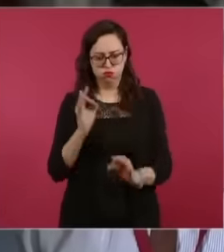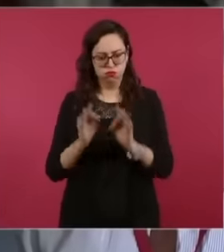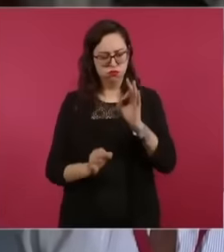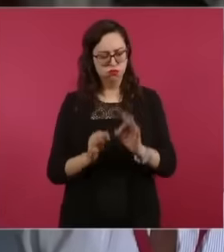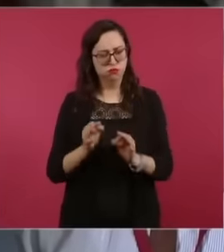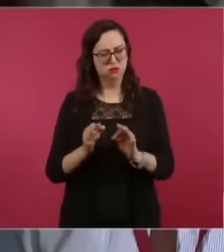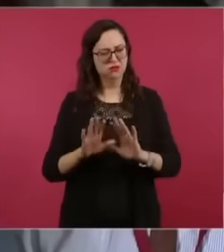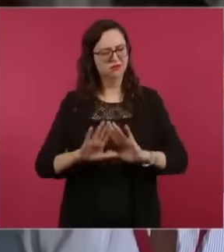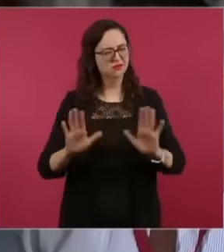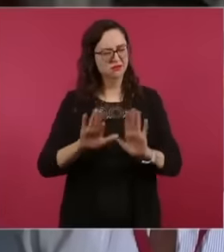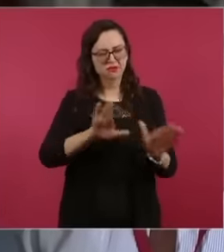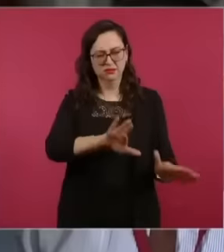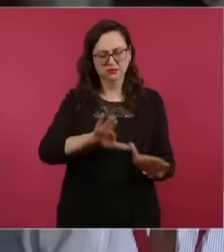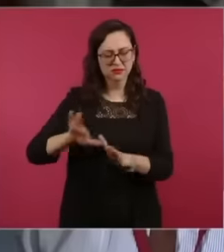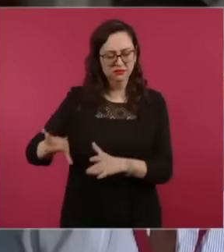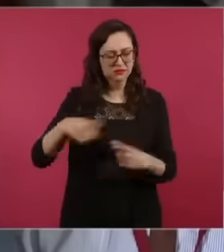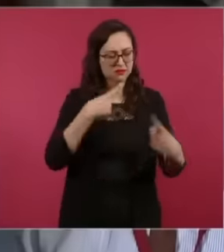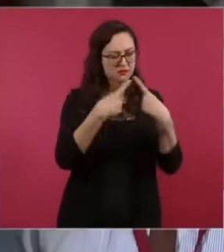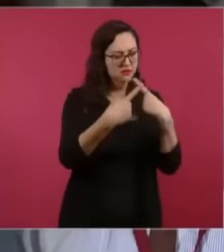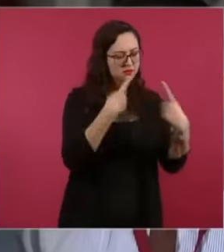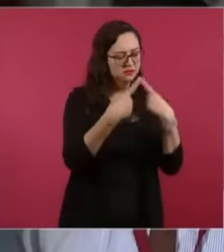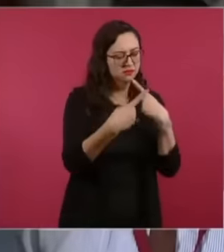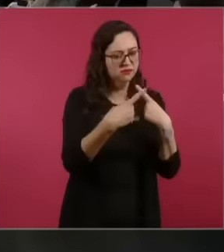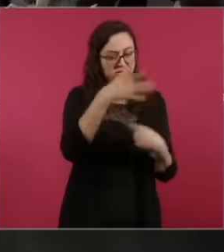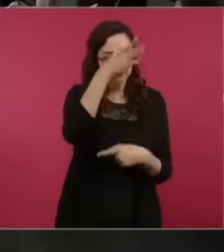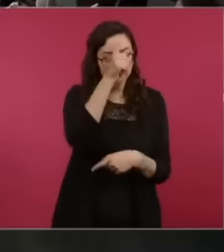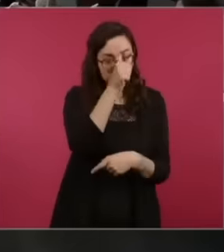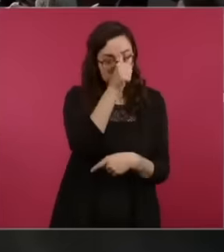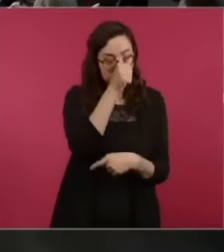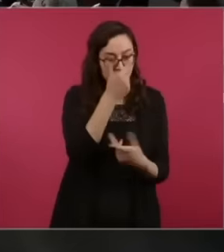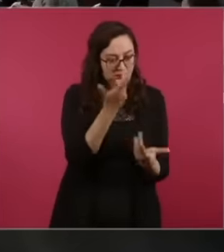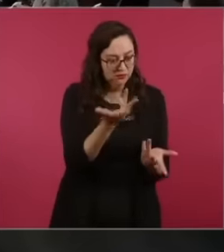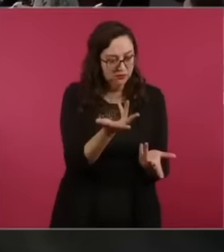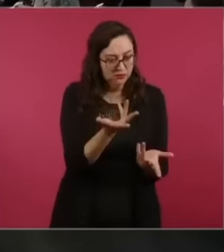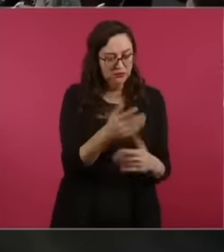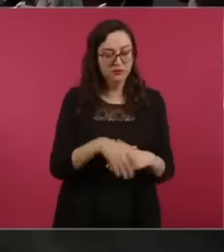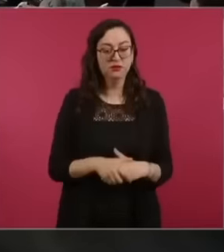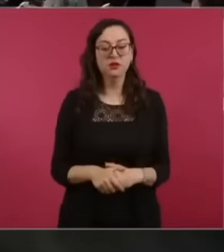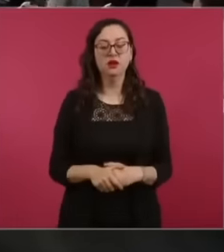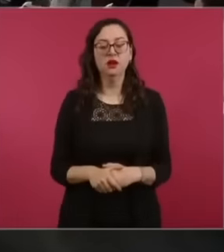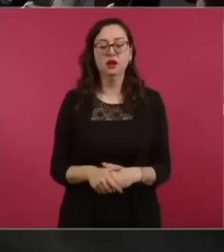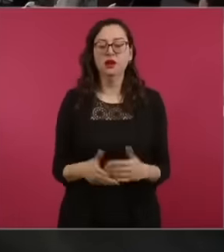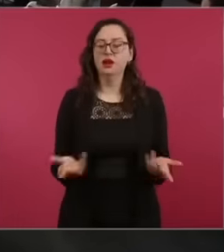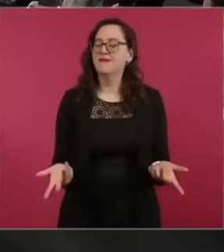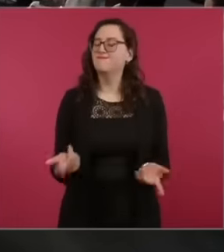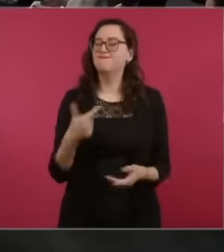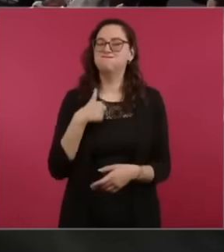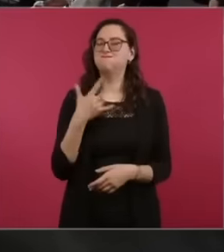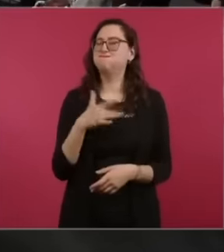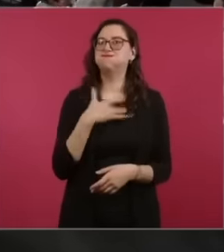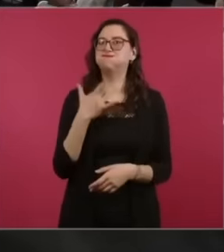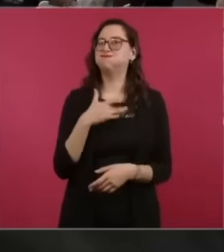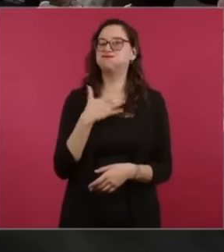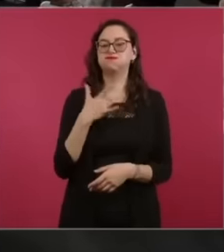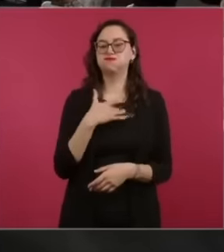talk about negotiating it Finally I can finish I already think that the best thing is for the